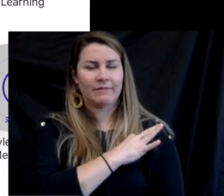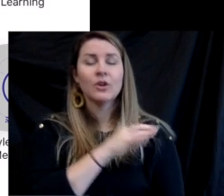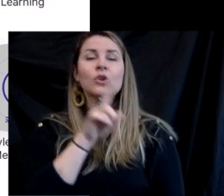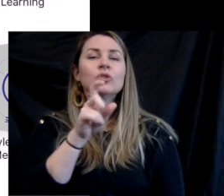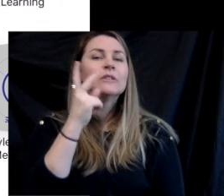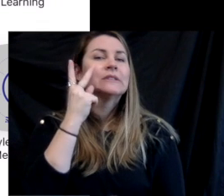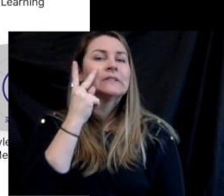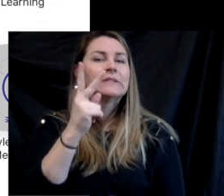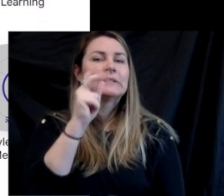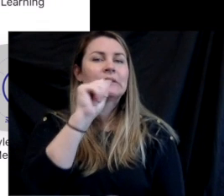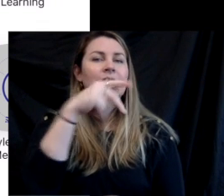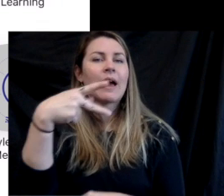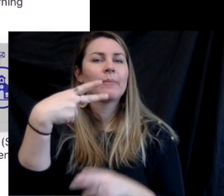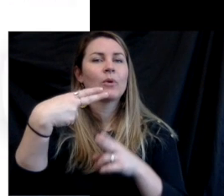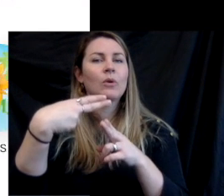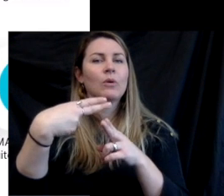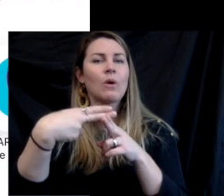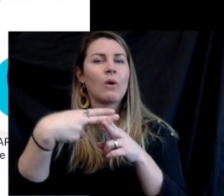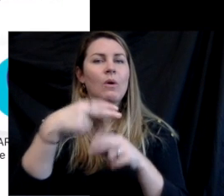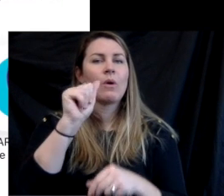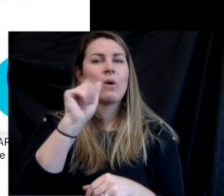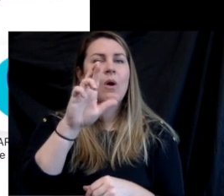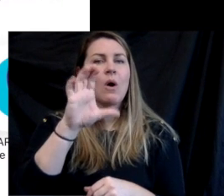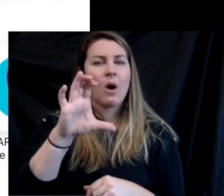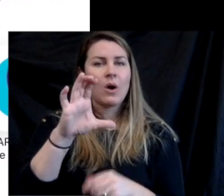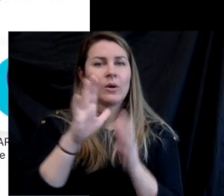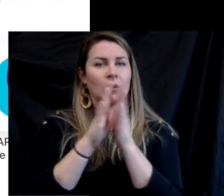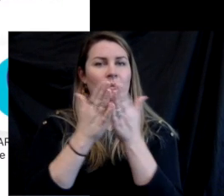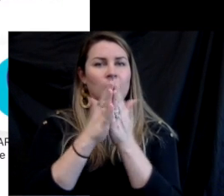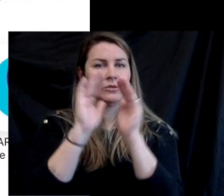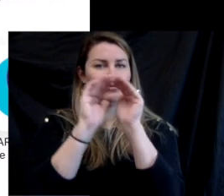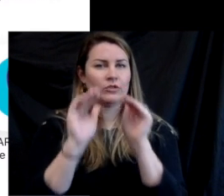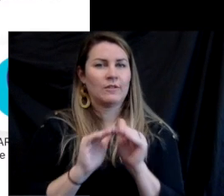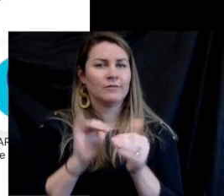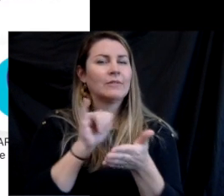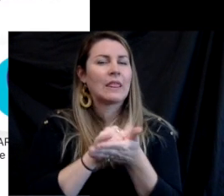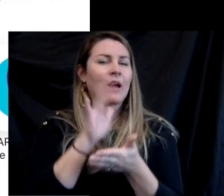apps because i'm a staff member, but you should see an app called ARC bookshelf or a button